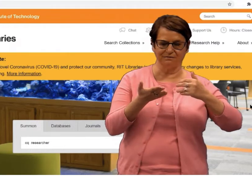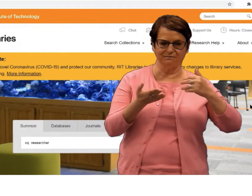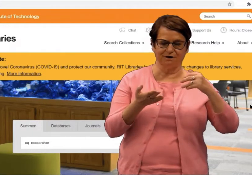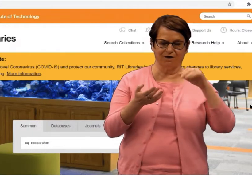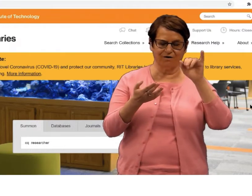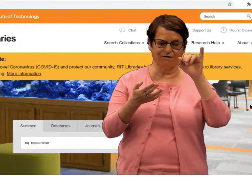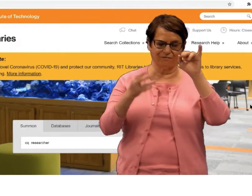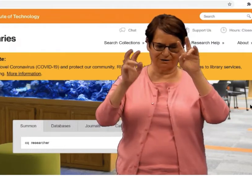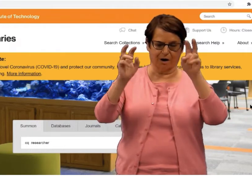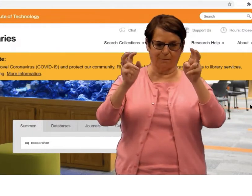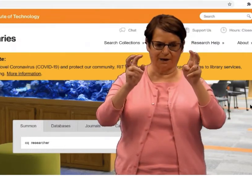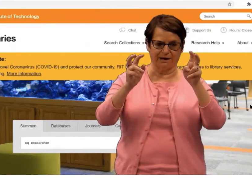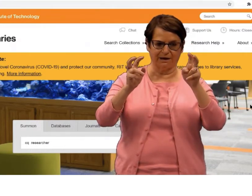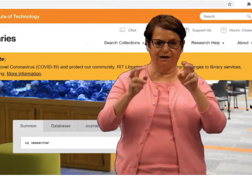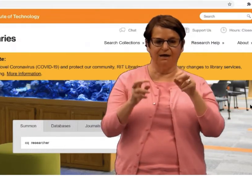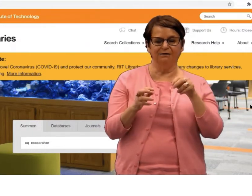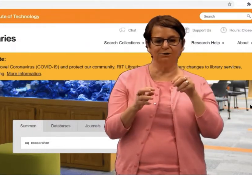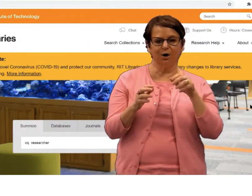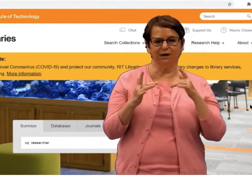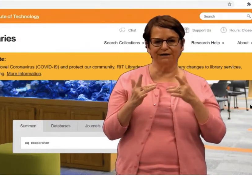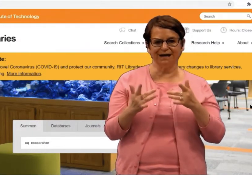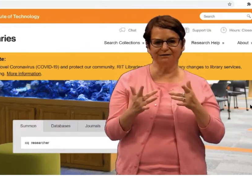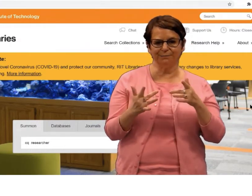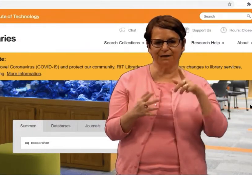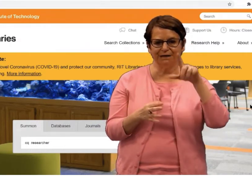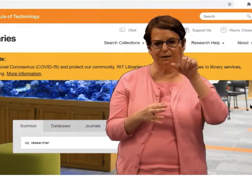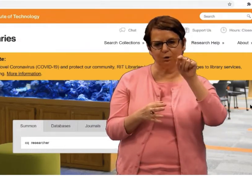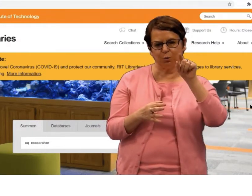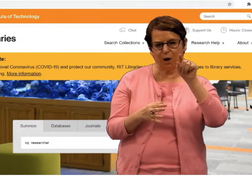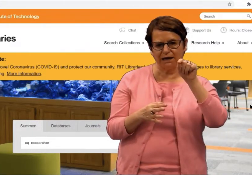into all aspects of the topic.